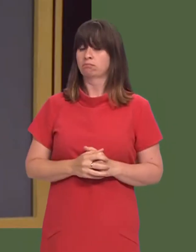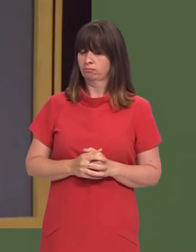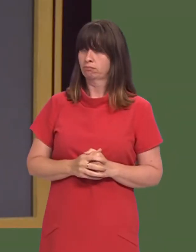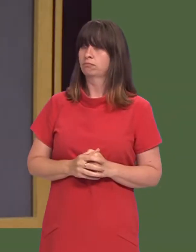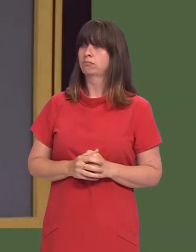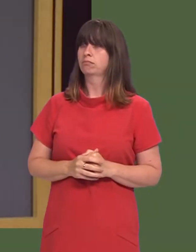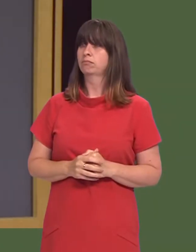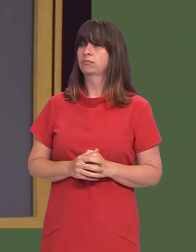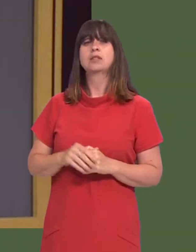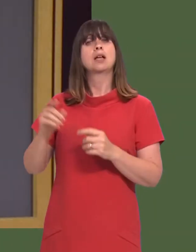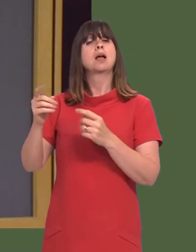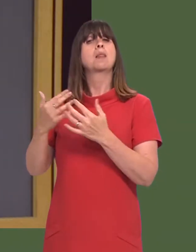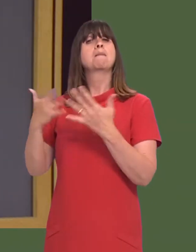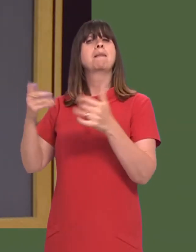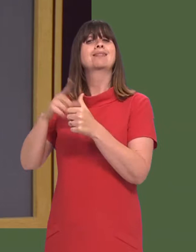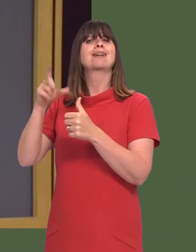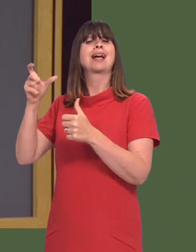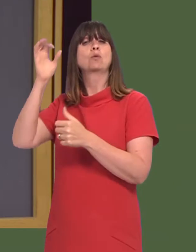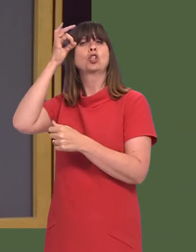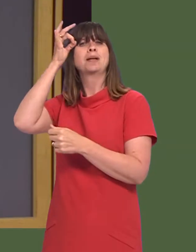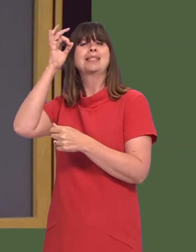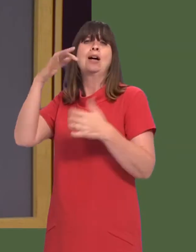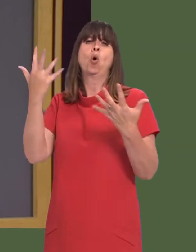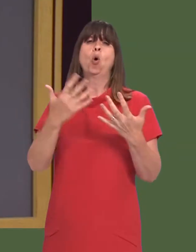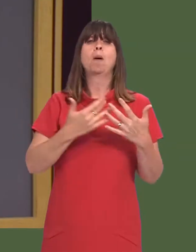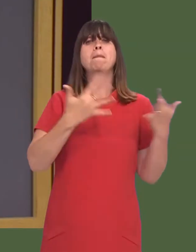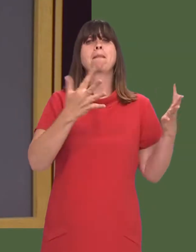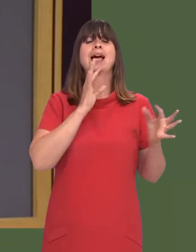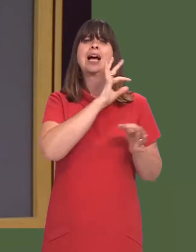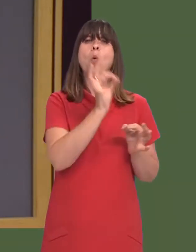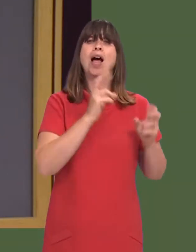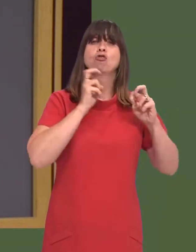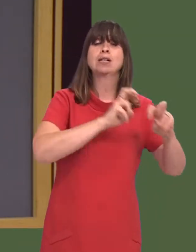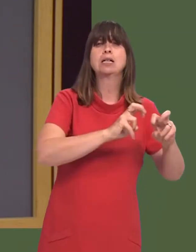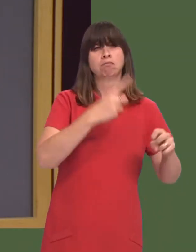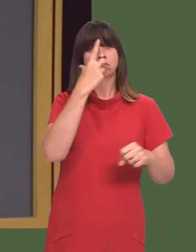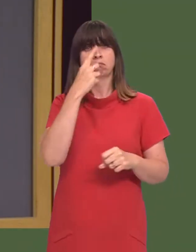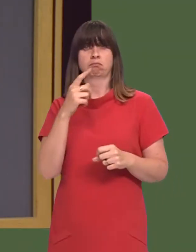perhaps, we can follow up in the Public Accounts Committee, if not in a public inquiry, if that be not granted.